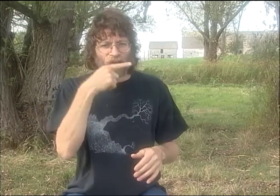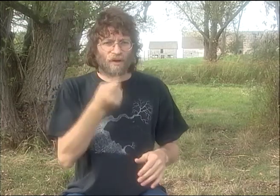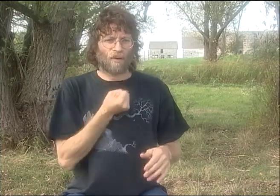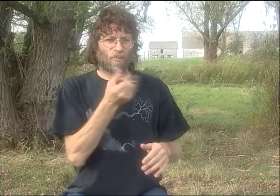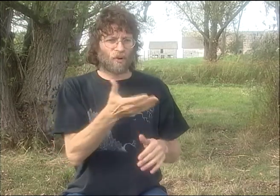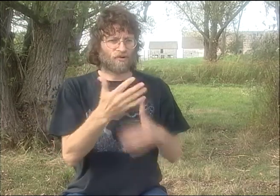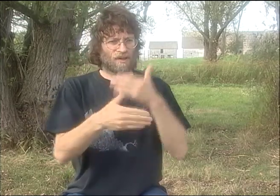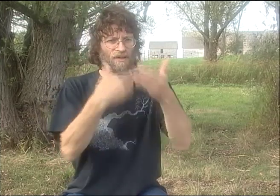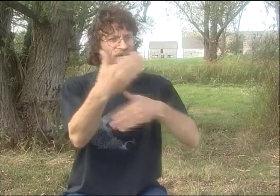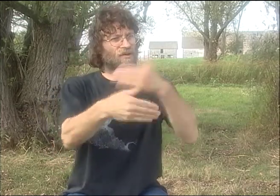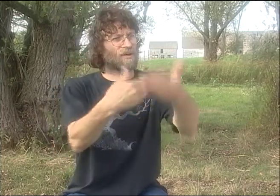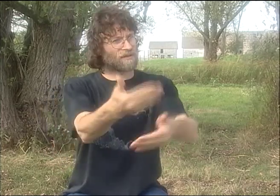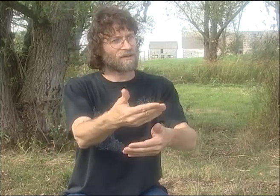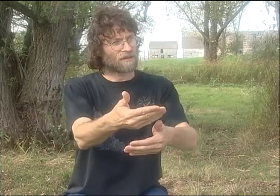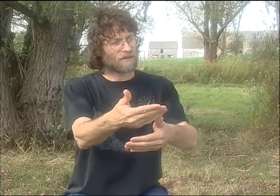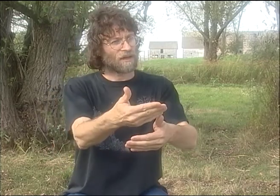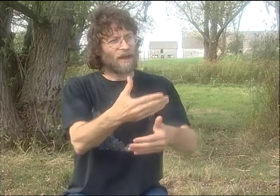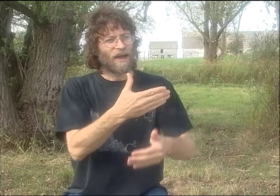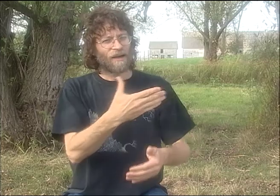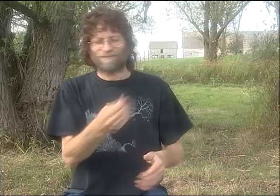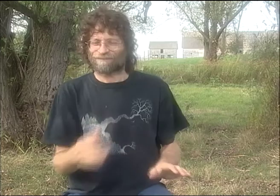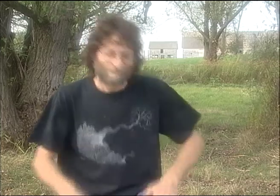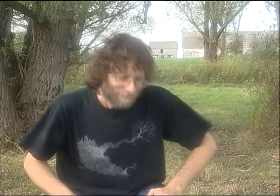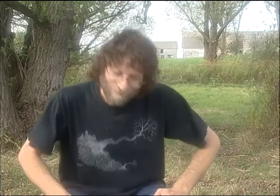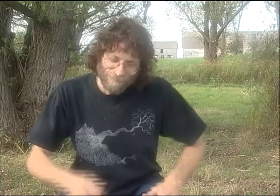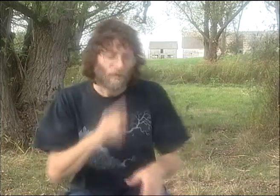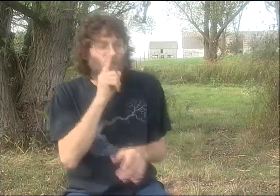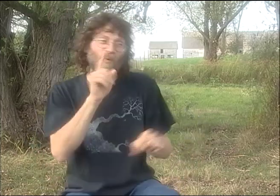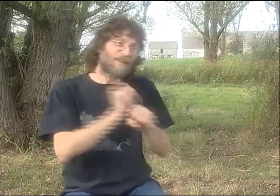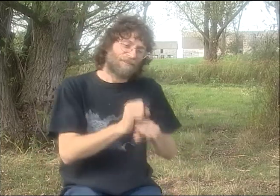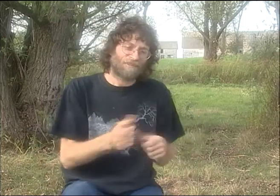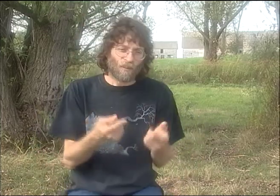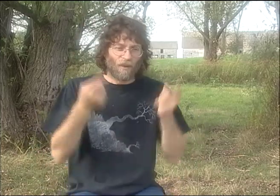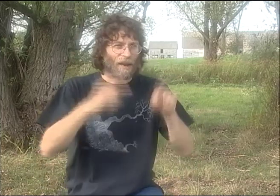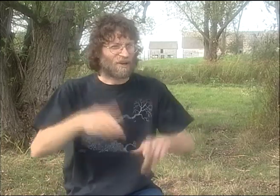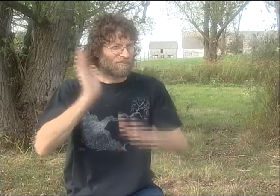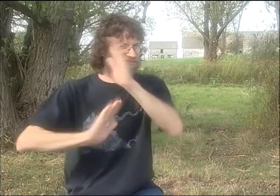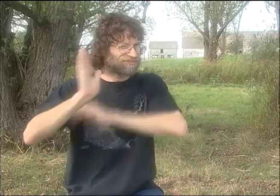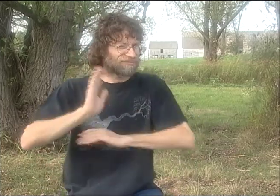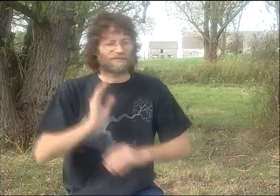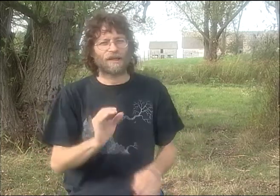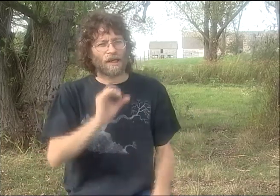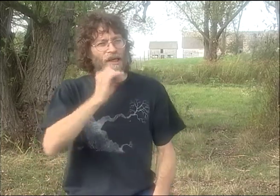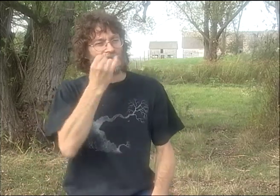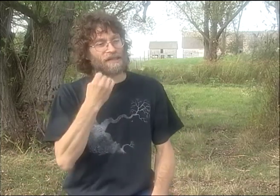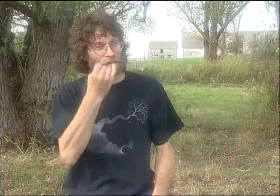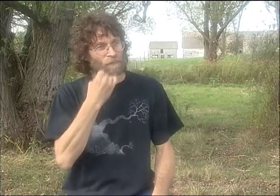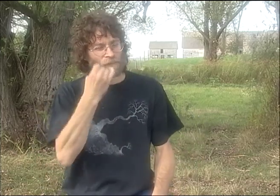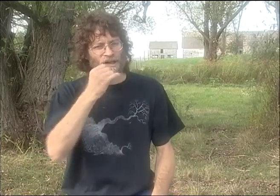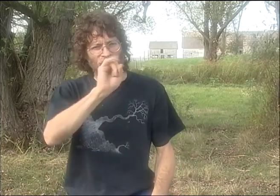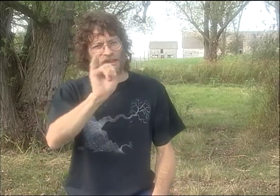ALSO, THERE WERE A LOT OF HEARING ARTISTS, HEARING POETS. THERE WAS A SERIES. NOPE, REALLY HAVE TO BACK UP.